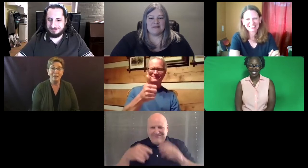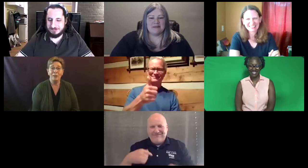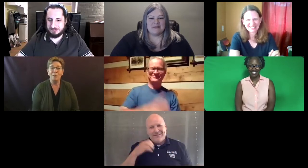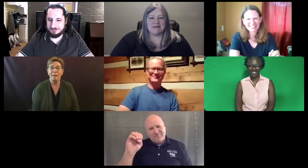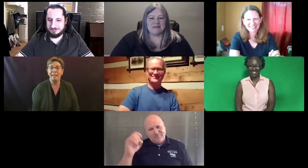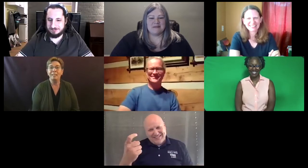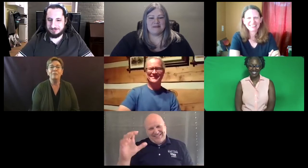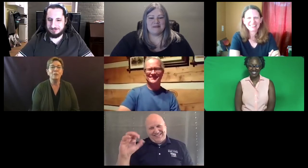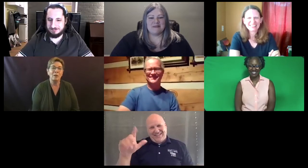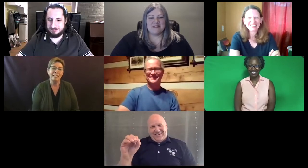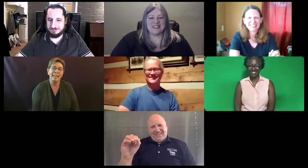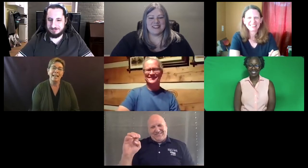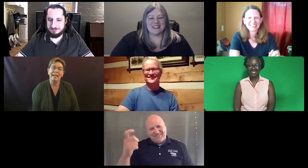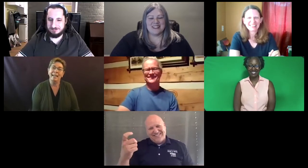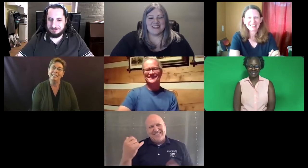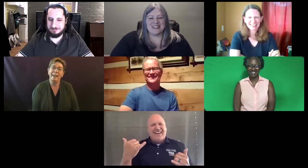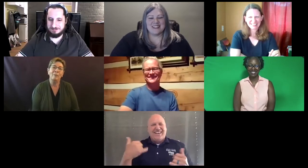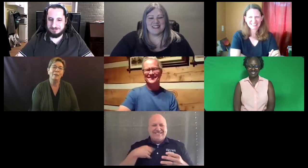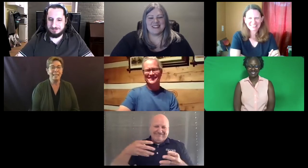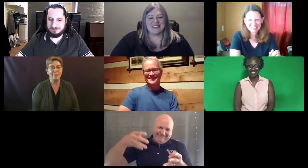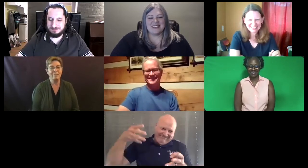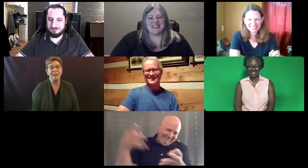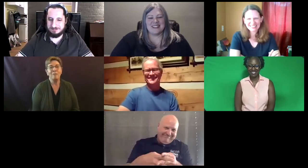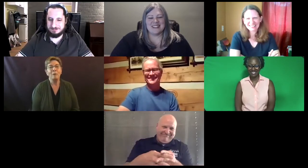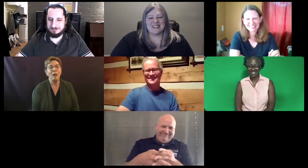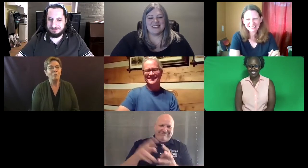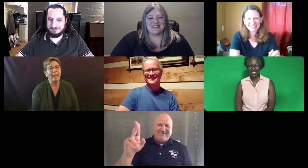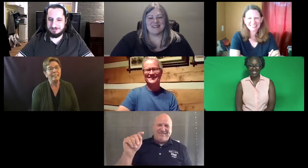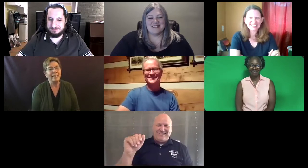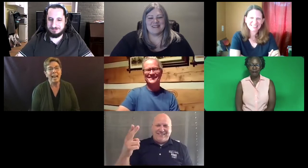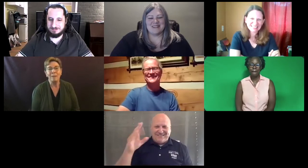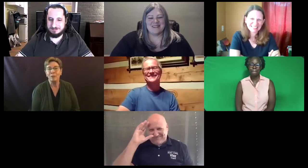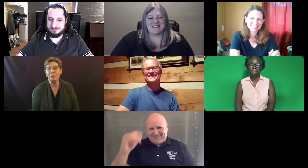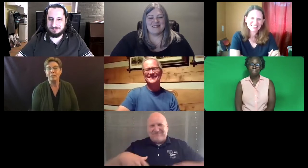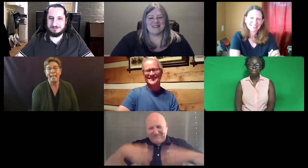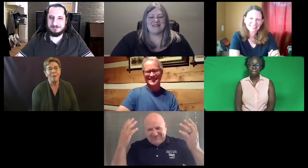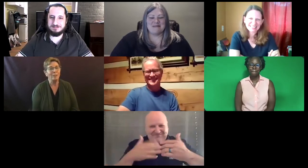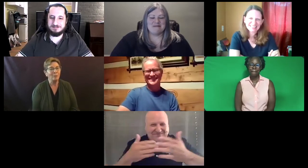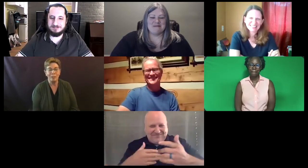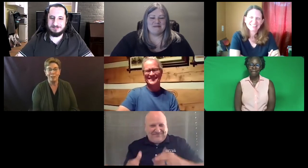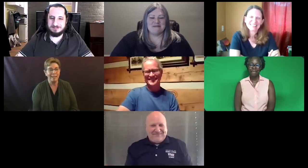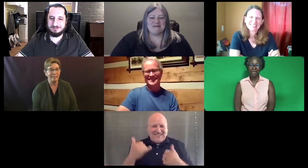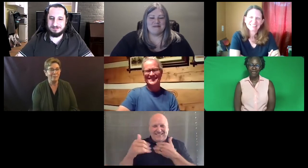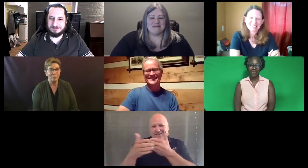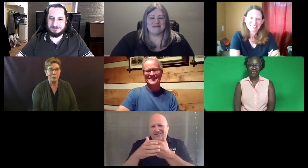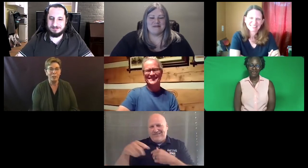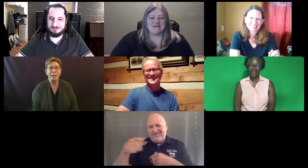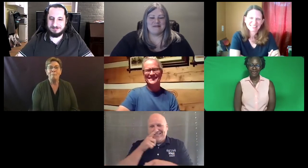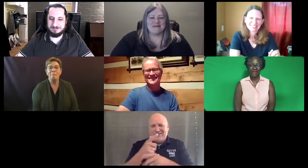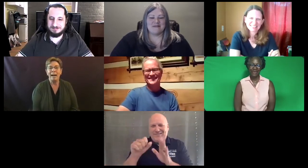But I first want to say hi to everyone. I'm a former Coloradoan and now a Utah man for sure.